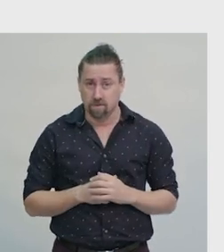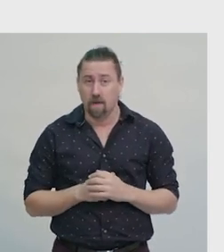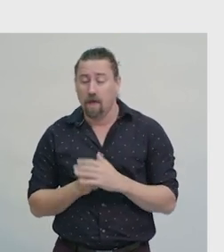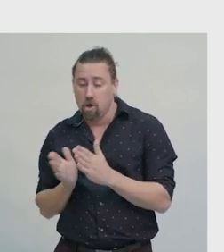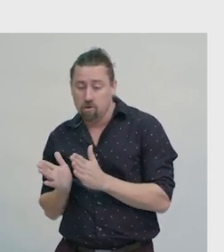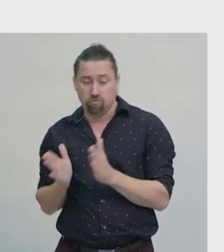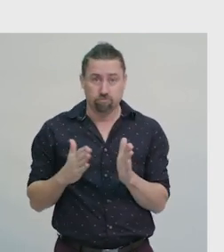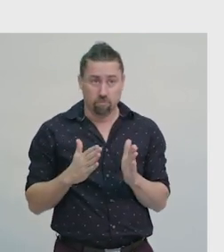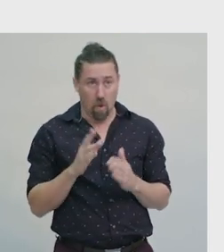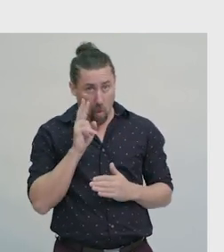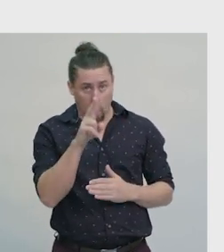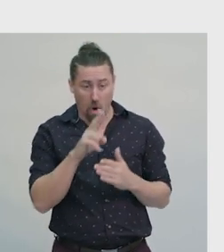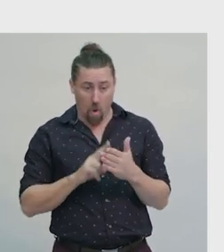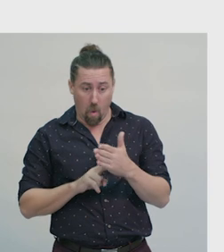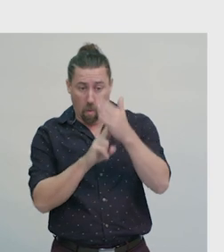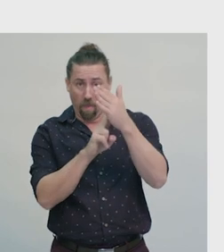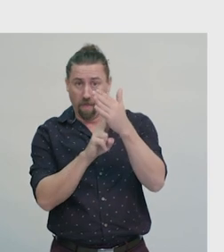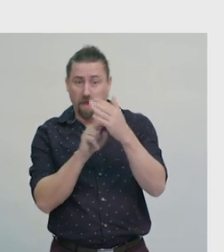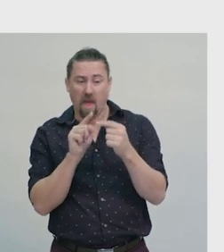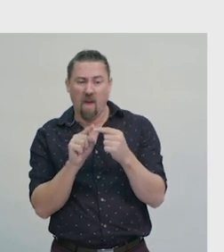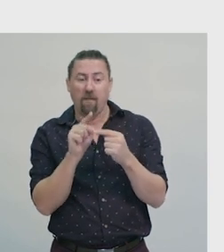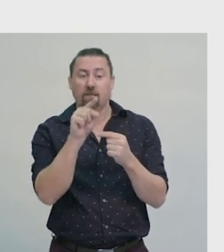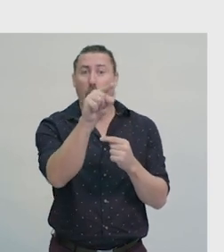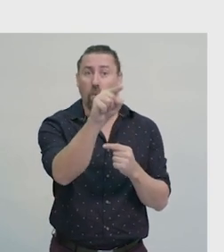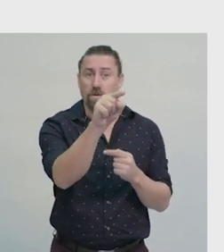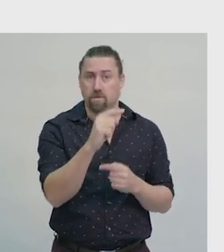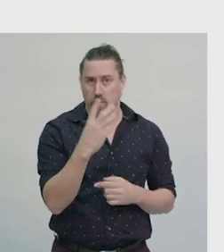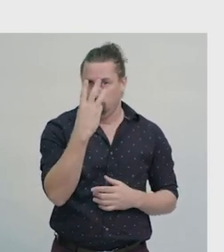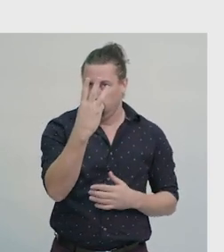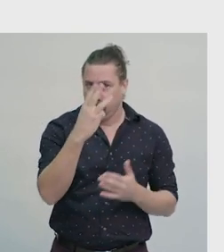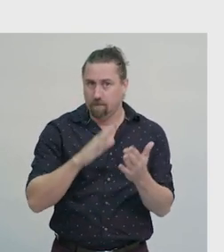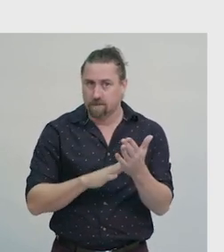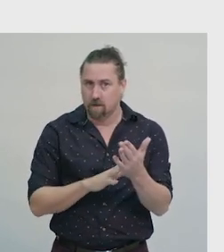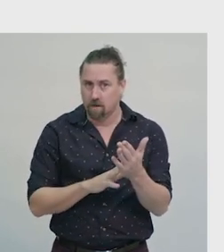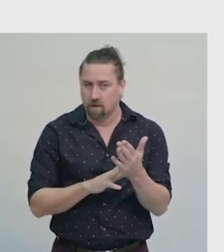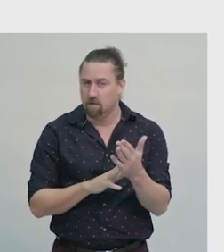Turn to face north, and go forward 3 metres.